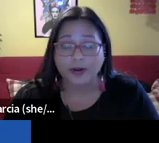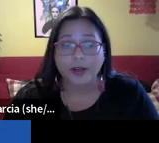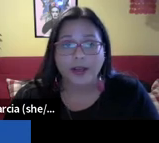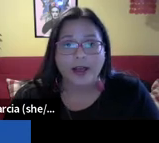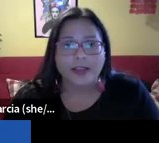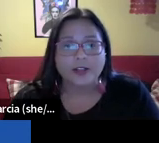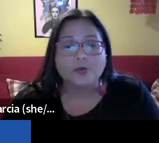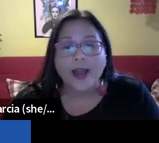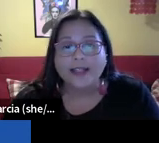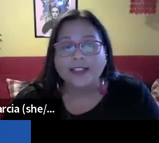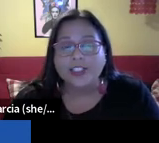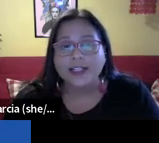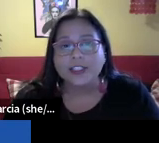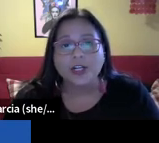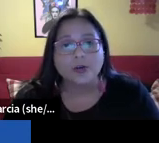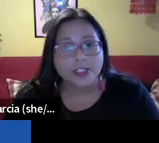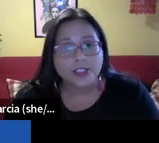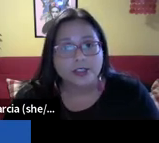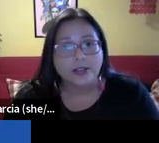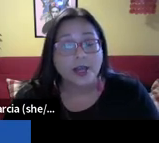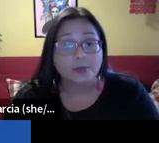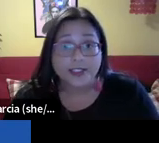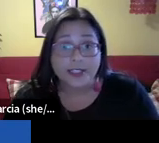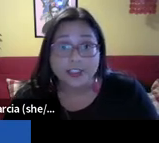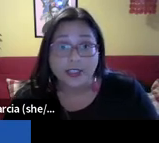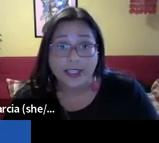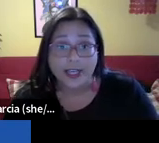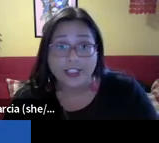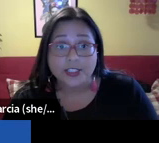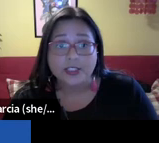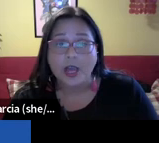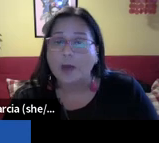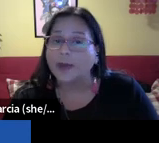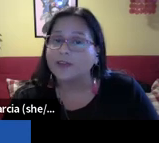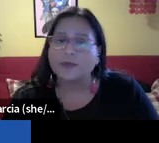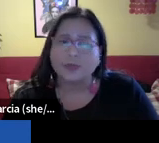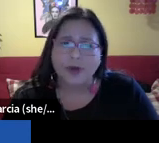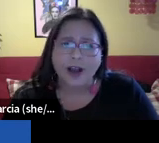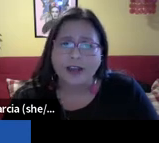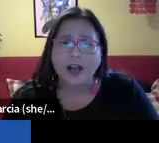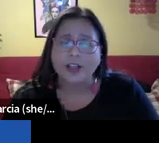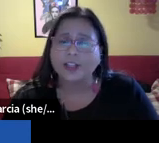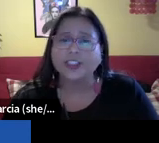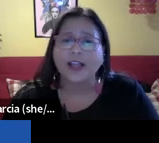For example, the Supreme Court will be hearing a voting case next month. civil rights. For example, the